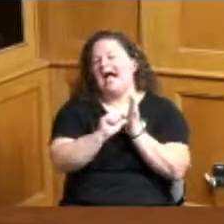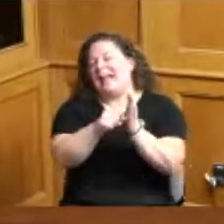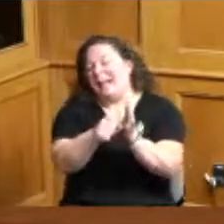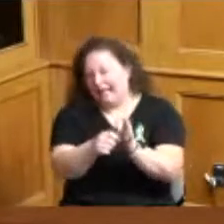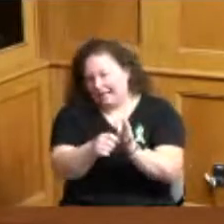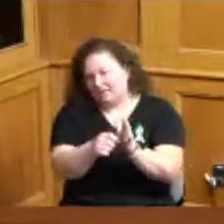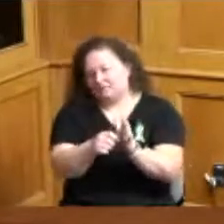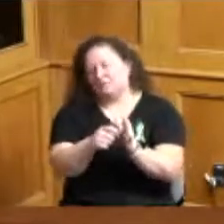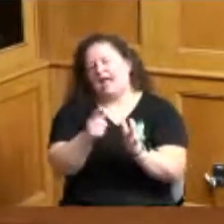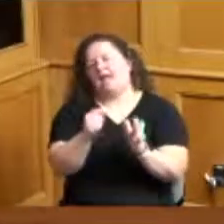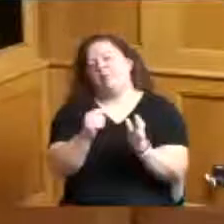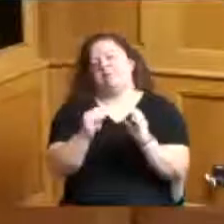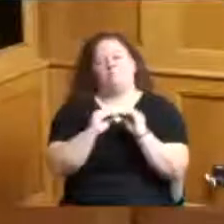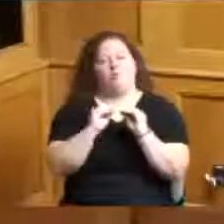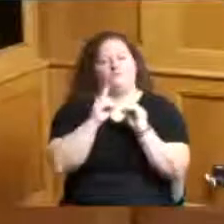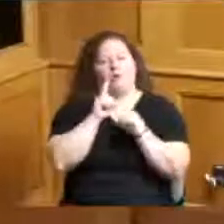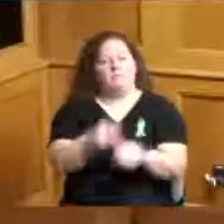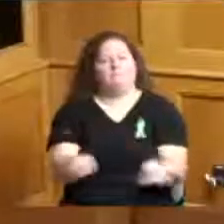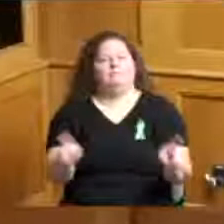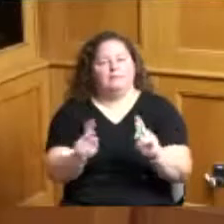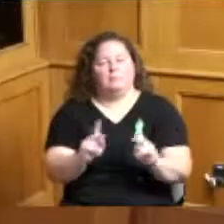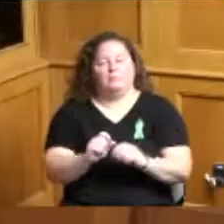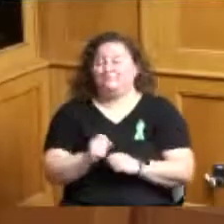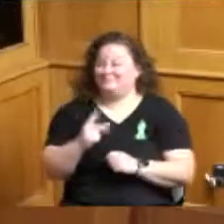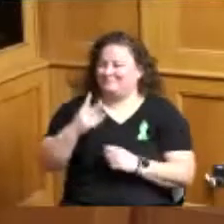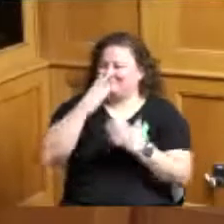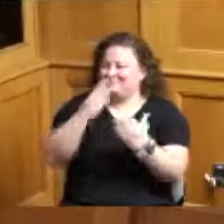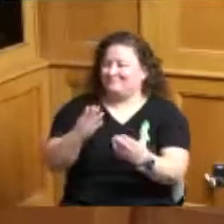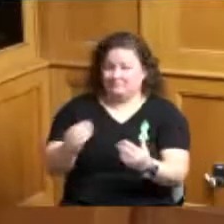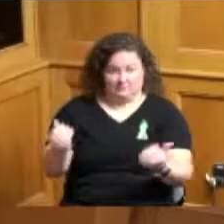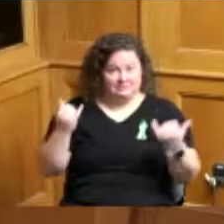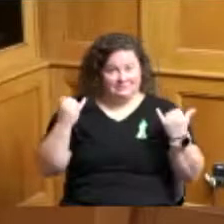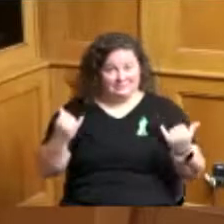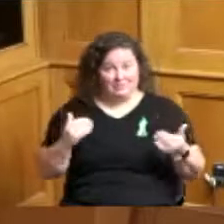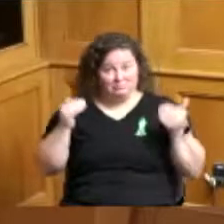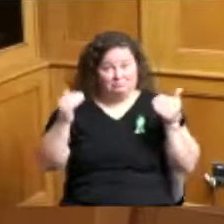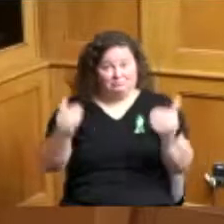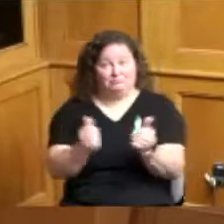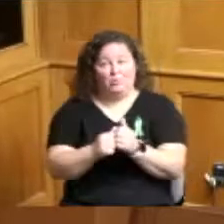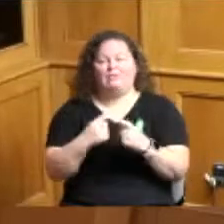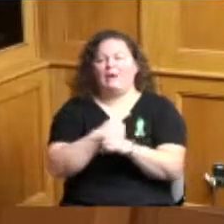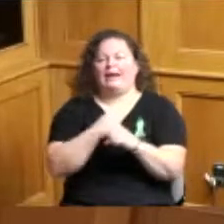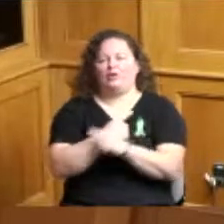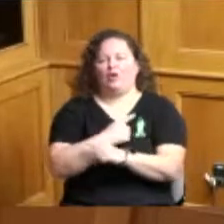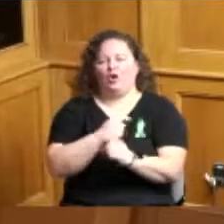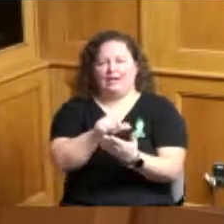thank you you're welcome thank you and we will move forward with our regular agenda items and as